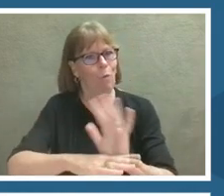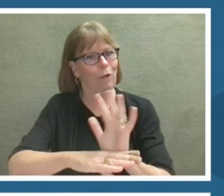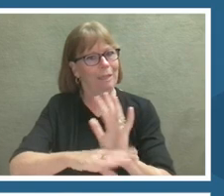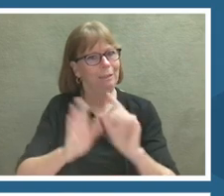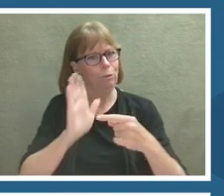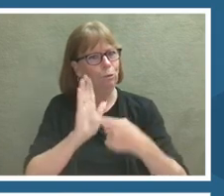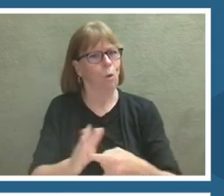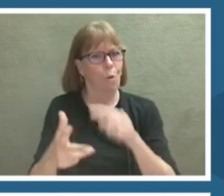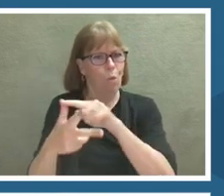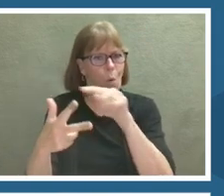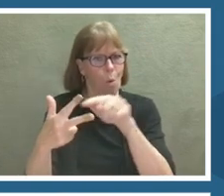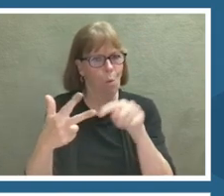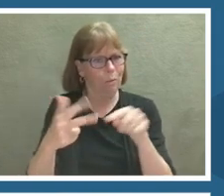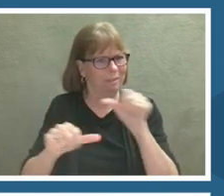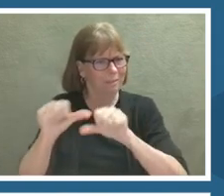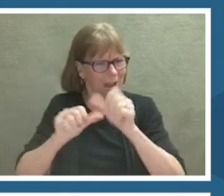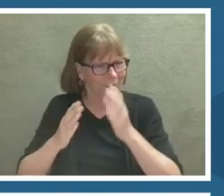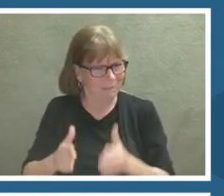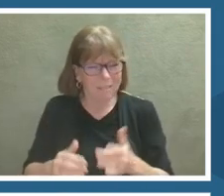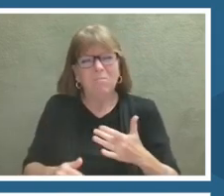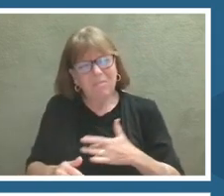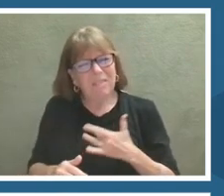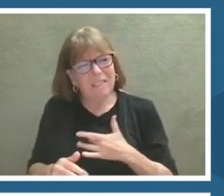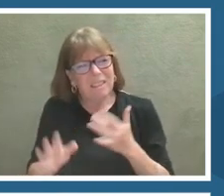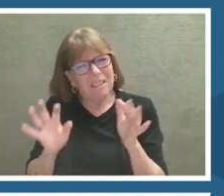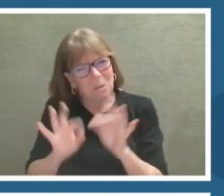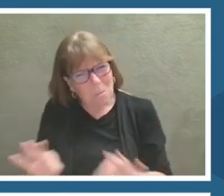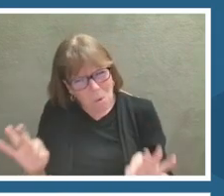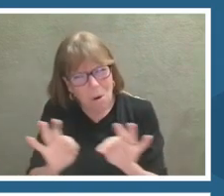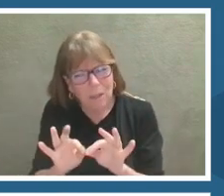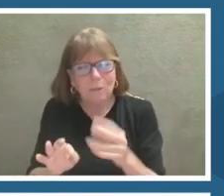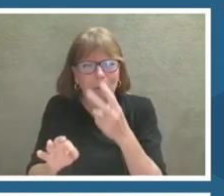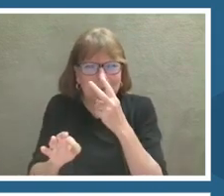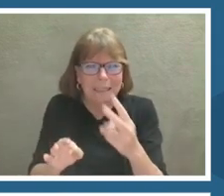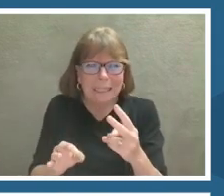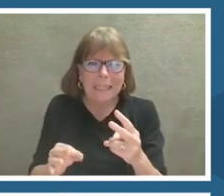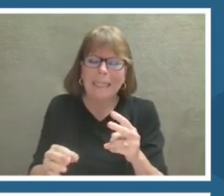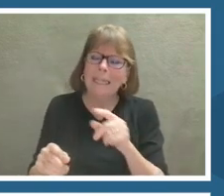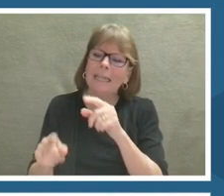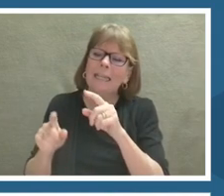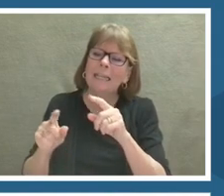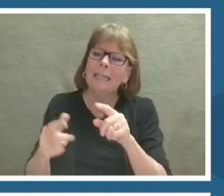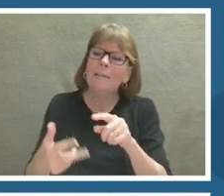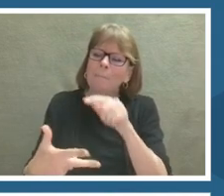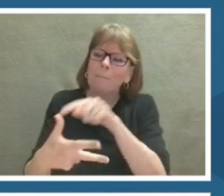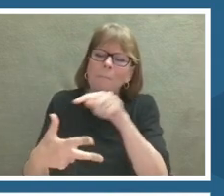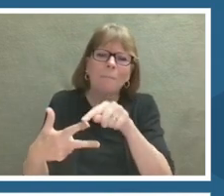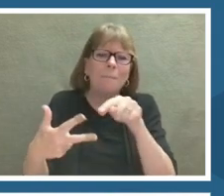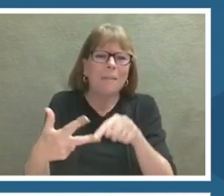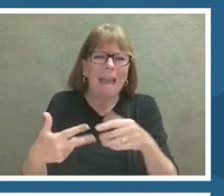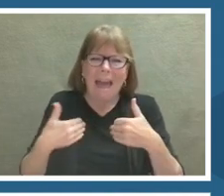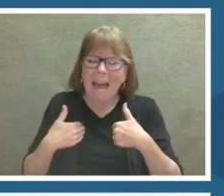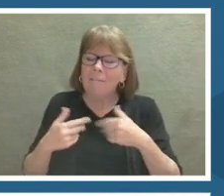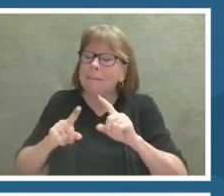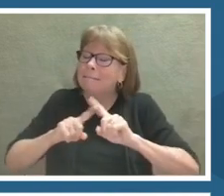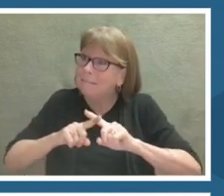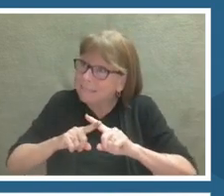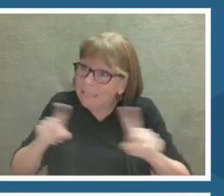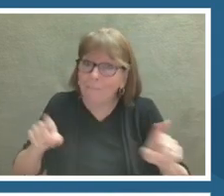We think it's important to show how the various and dynamic types of career pathways the scientists can have.